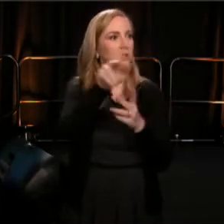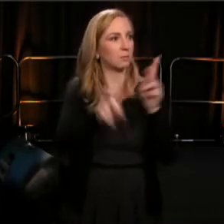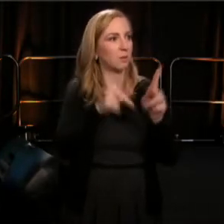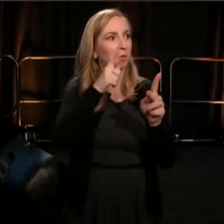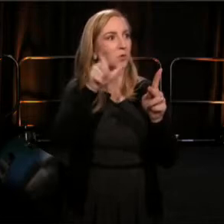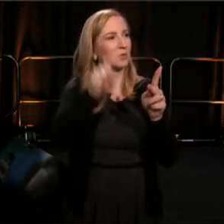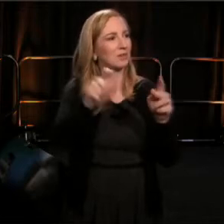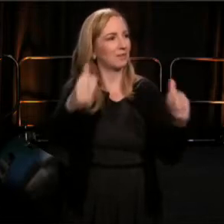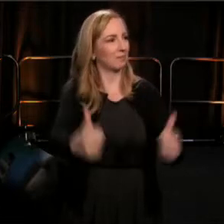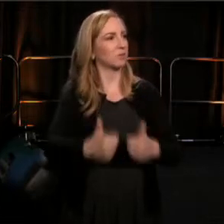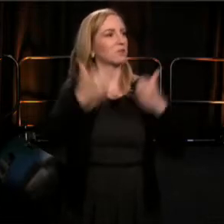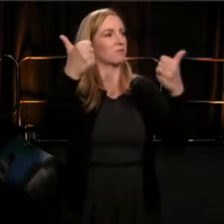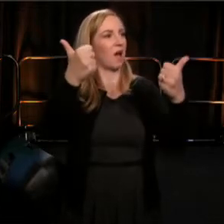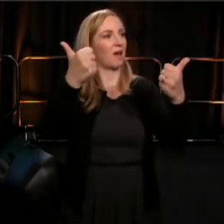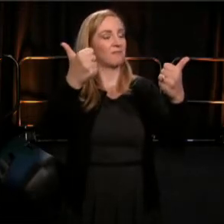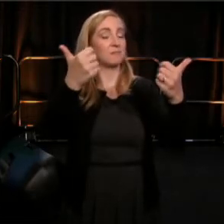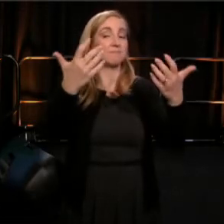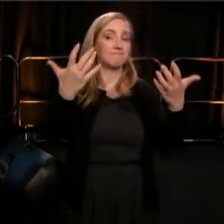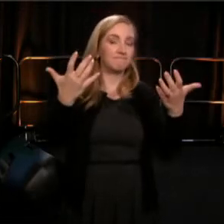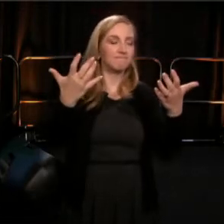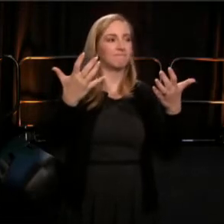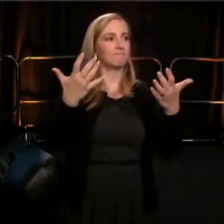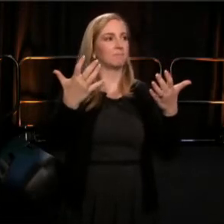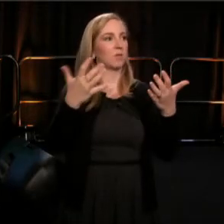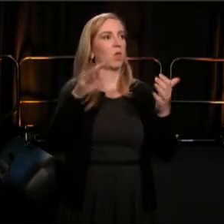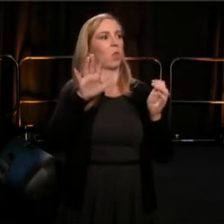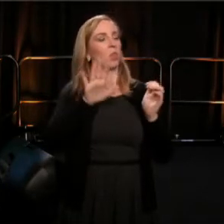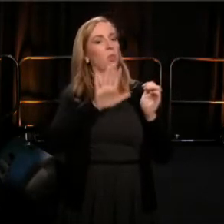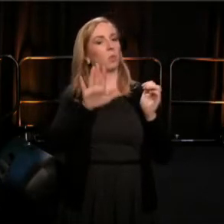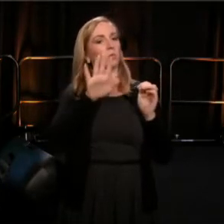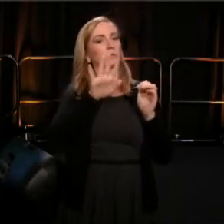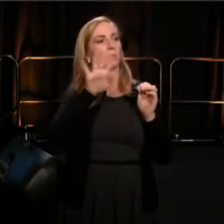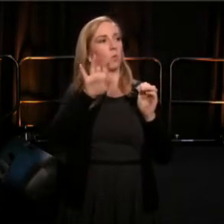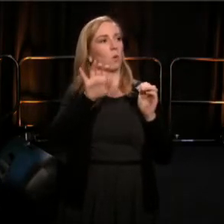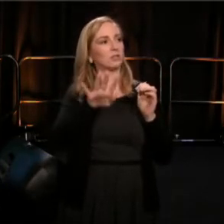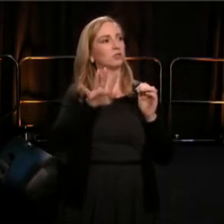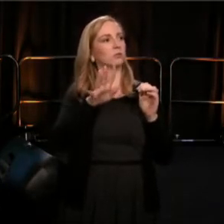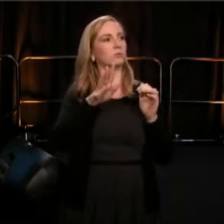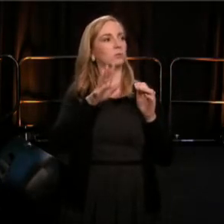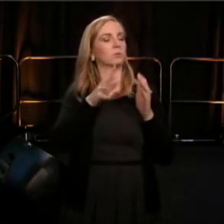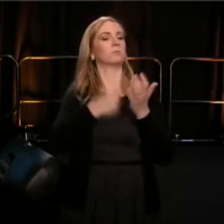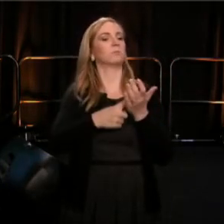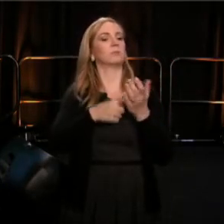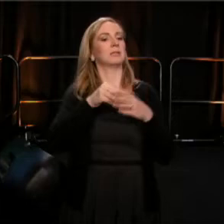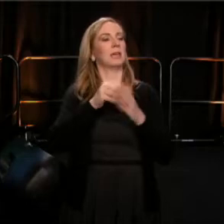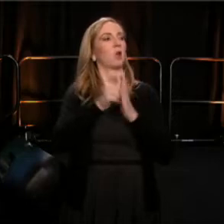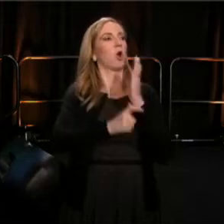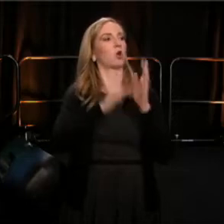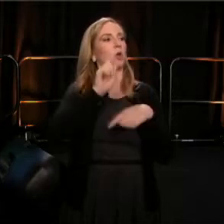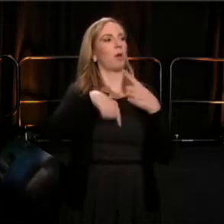Questions like these were explored in a recent series of articles in American theater, where we asked a diverse group of theater people